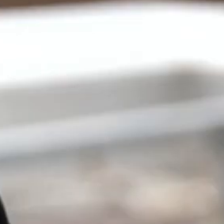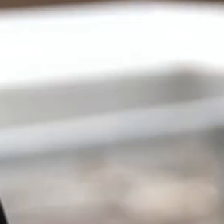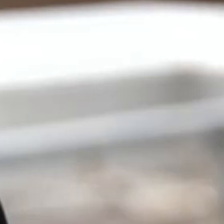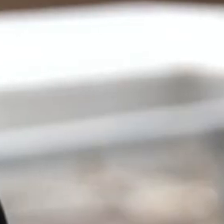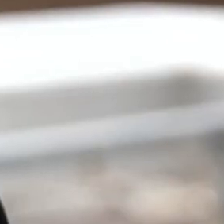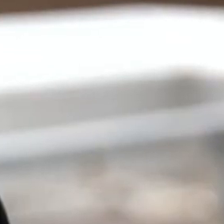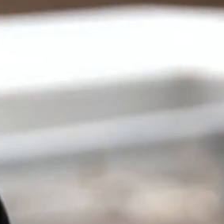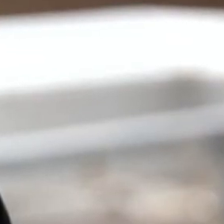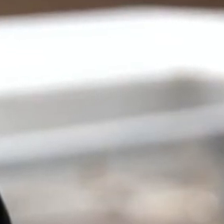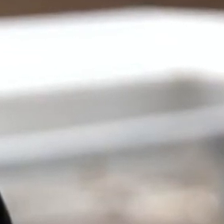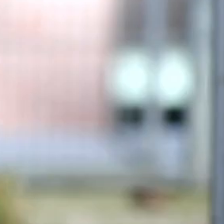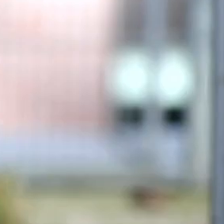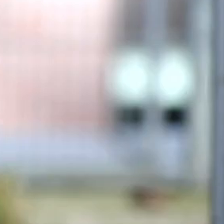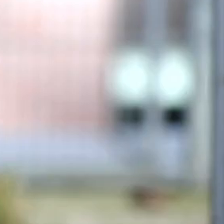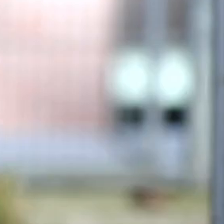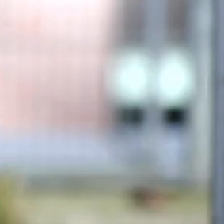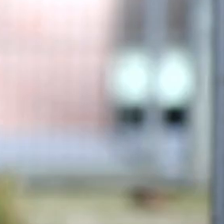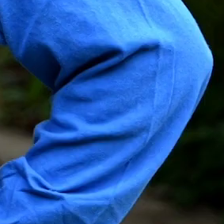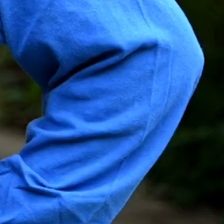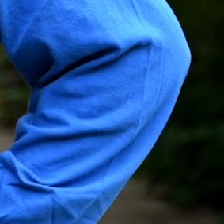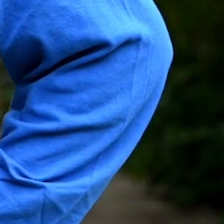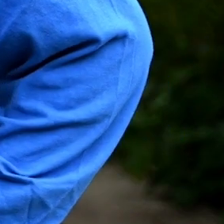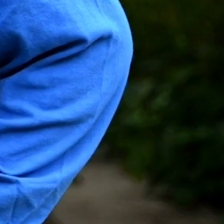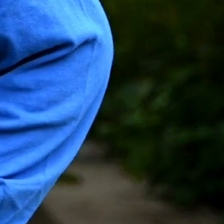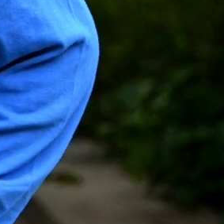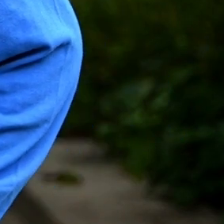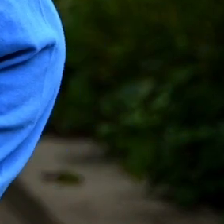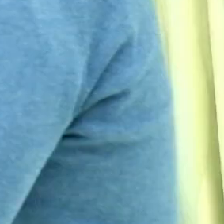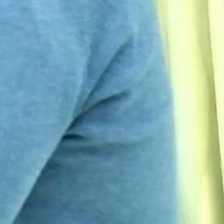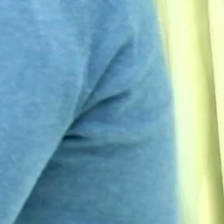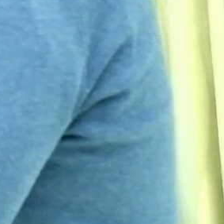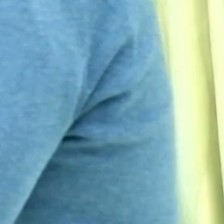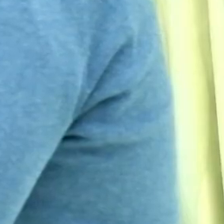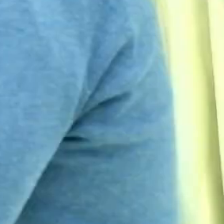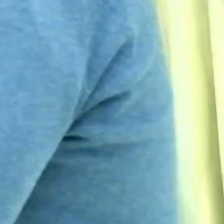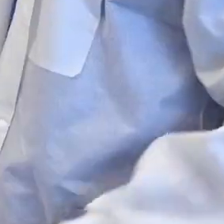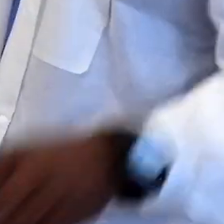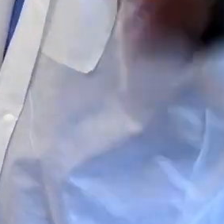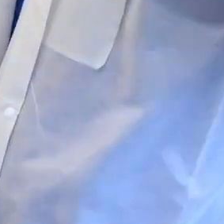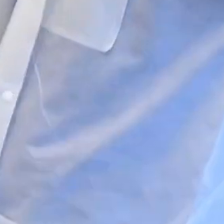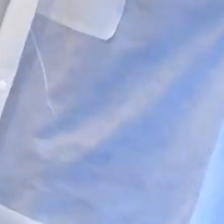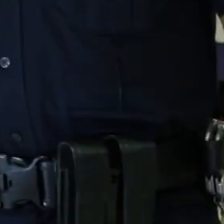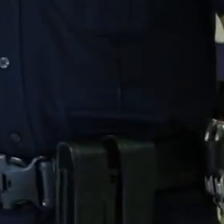and come from every corner of the city and the world. We are first responders.